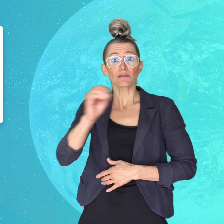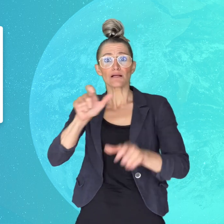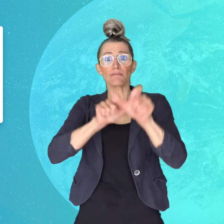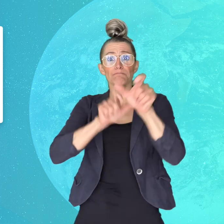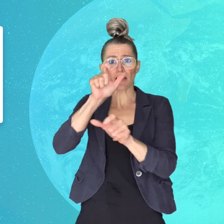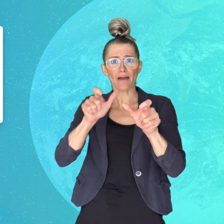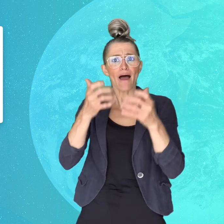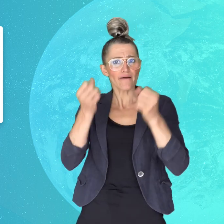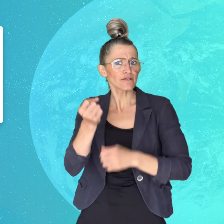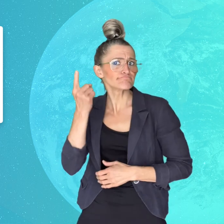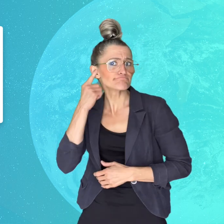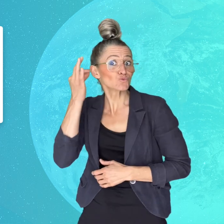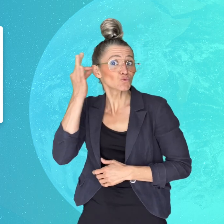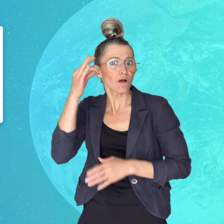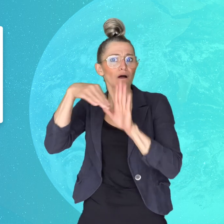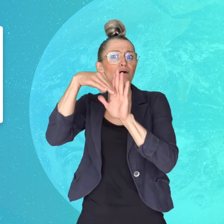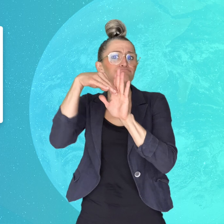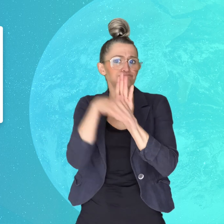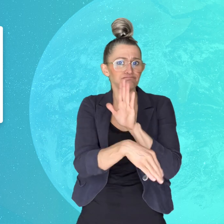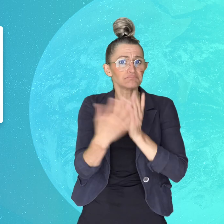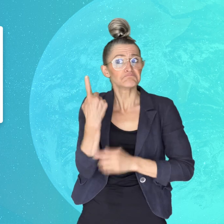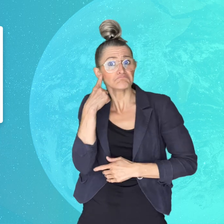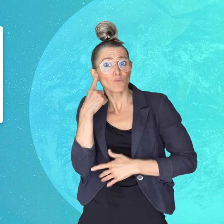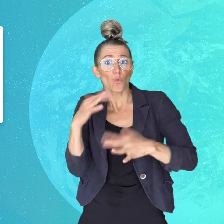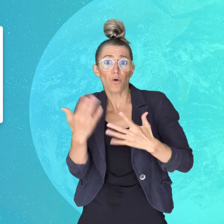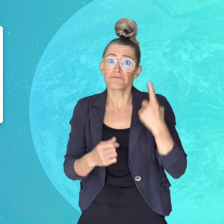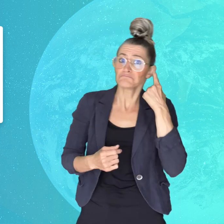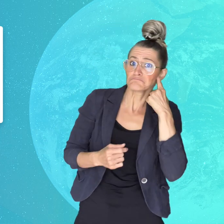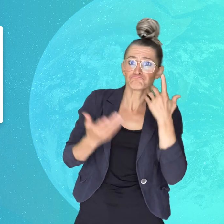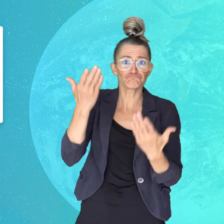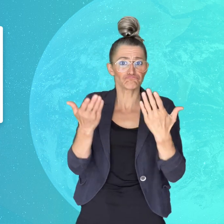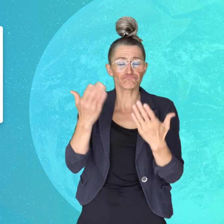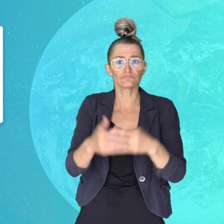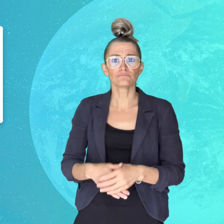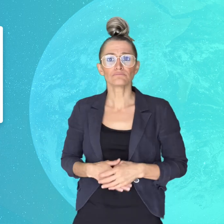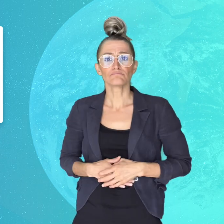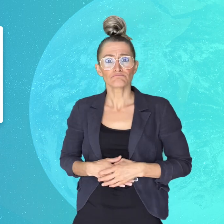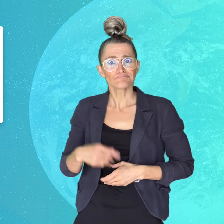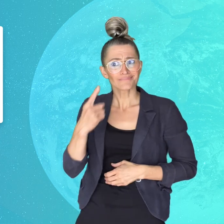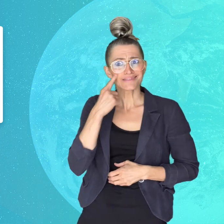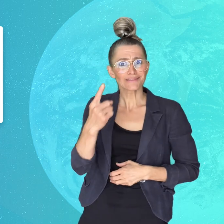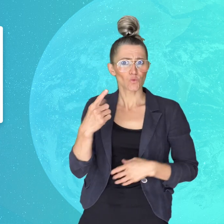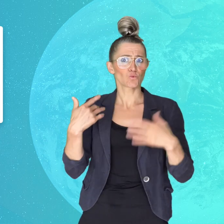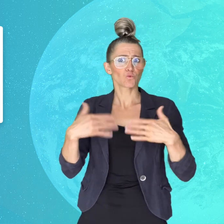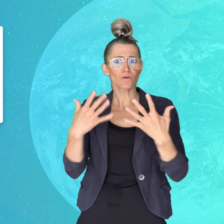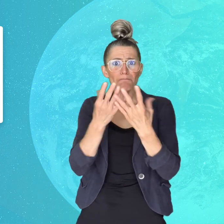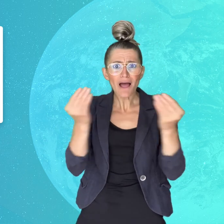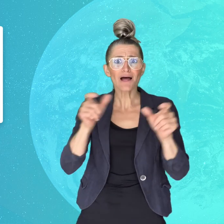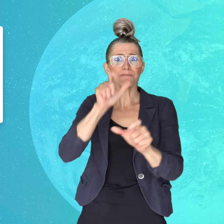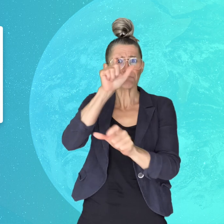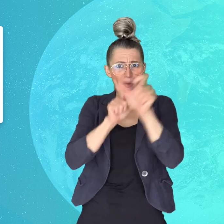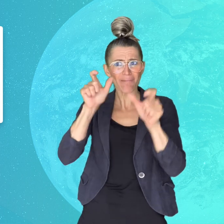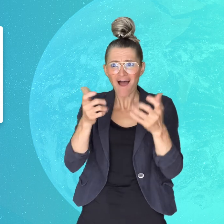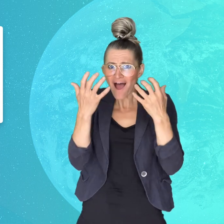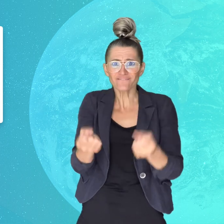many people are affected by hearing loss, but let’s go back